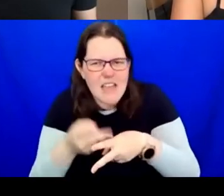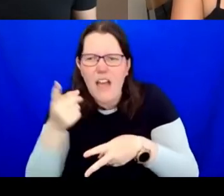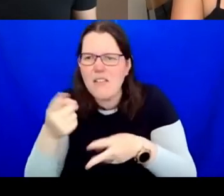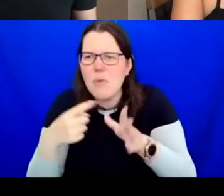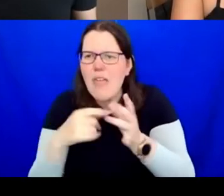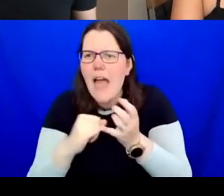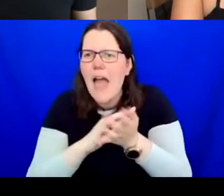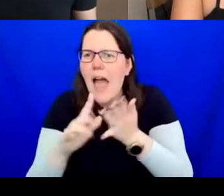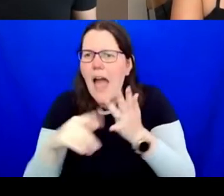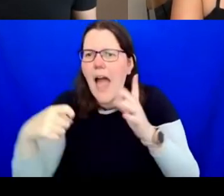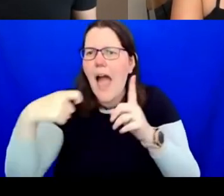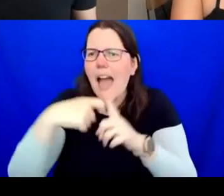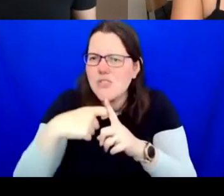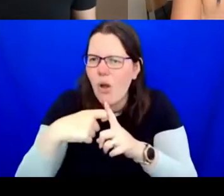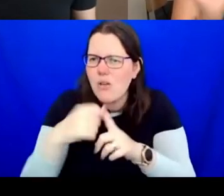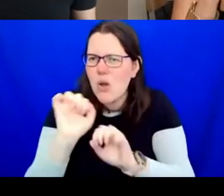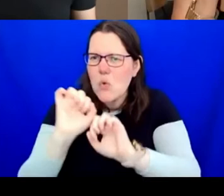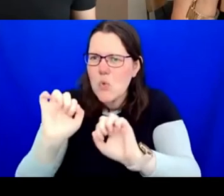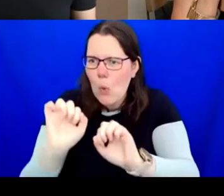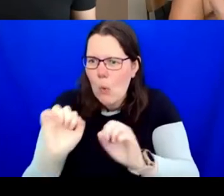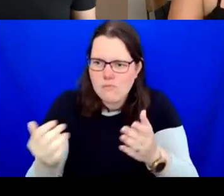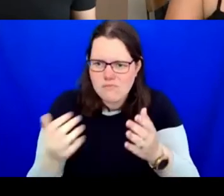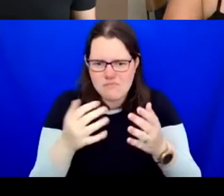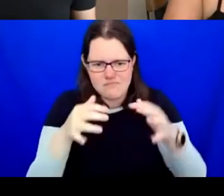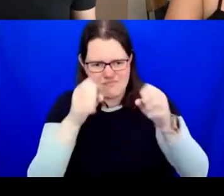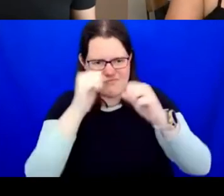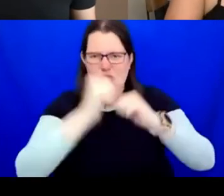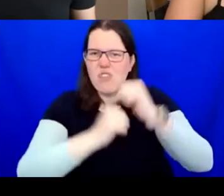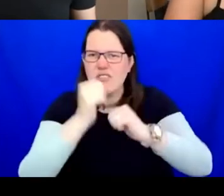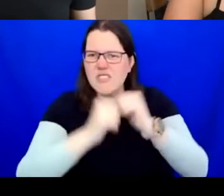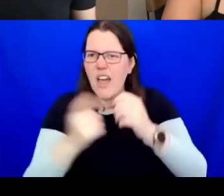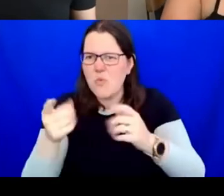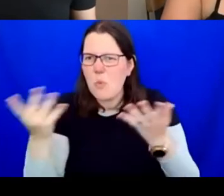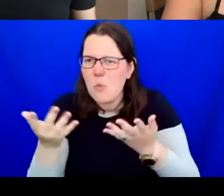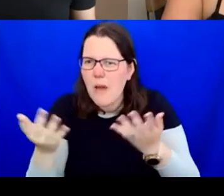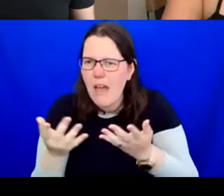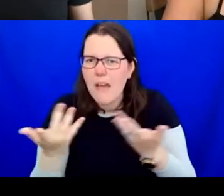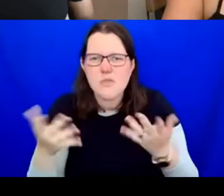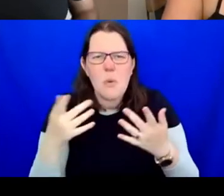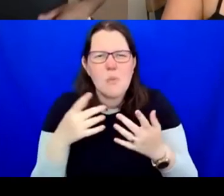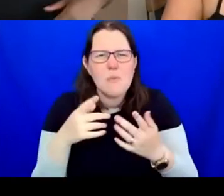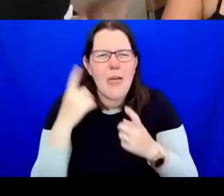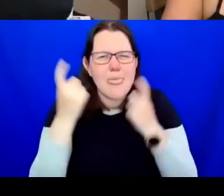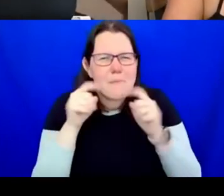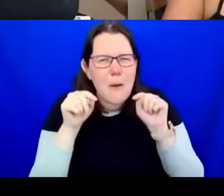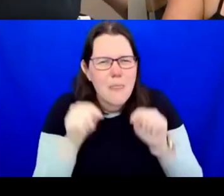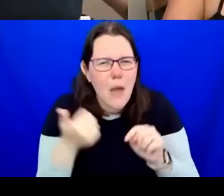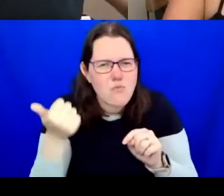Could you talk that for a few minutes, please? I don't know who wants to start. I'm going to start, if that's okay. AIDAN: Great, thank you.